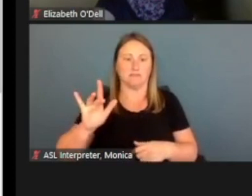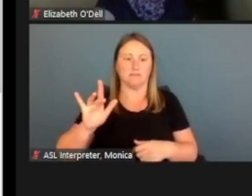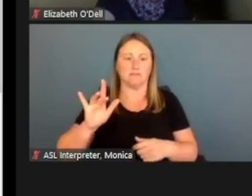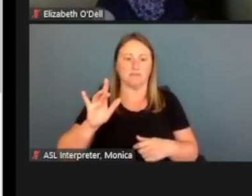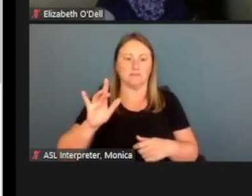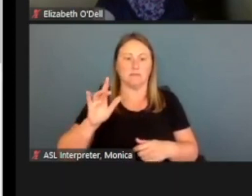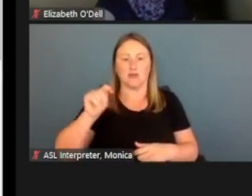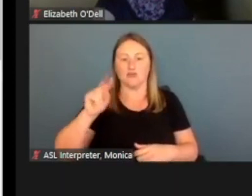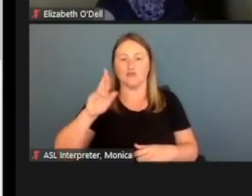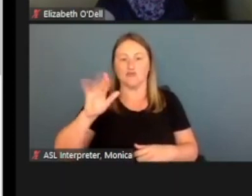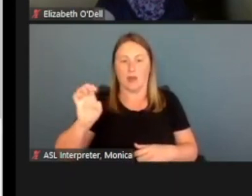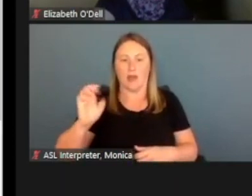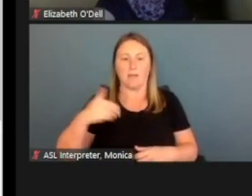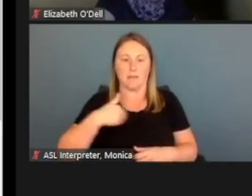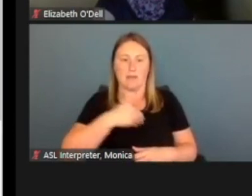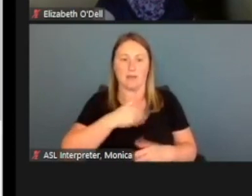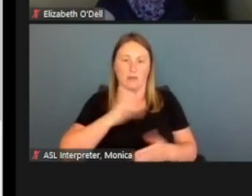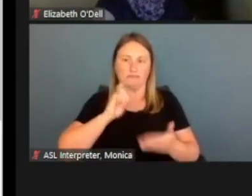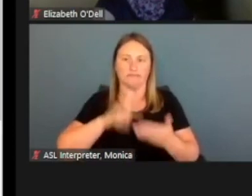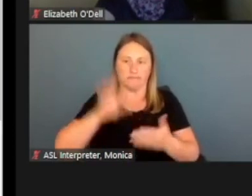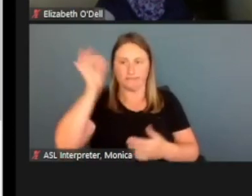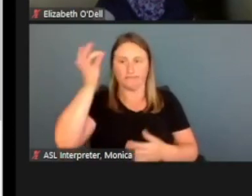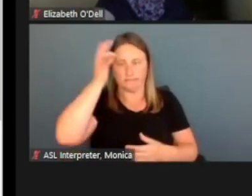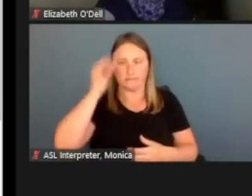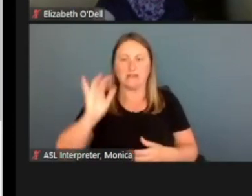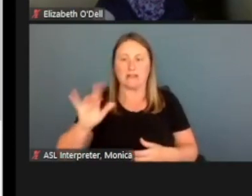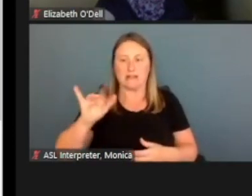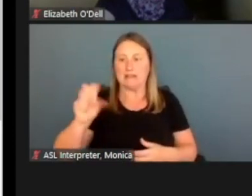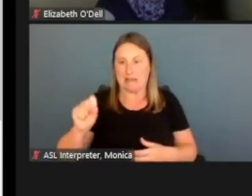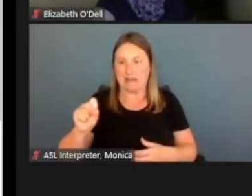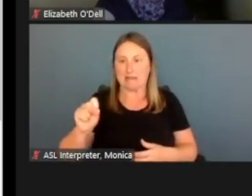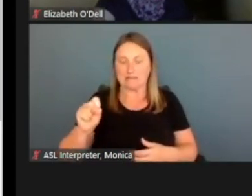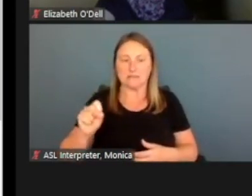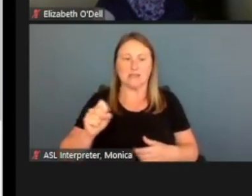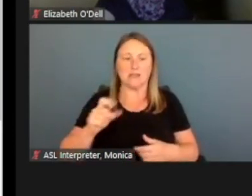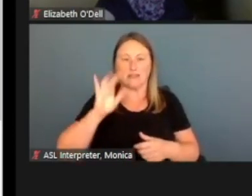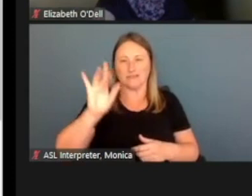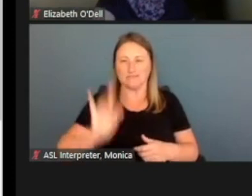they can say yes, they can say what state. On all of the state drop down fields,